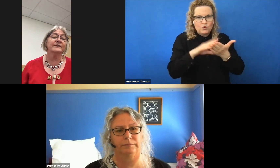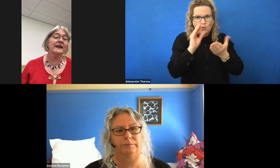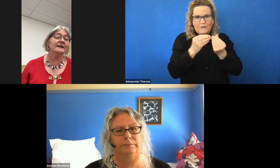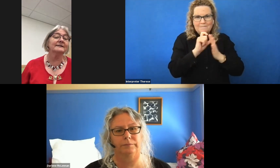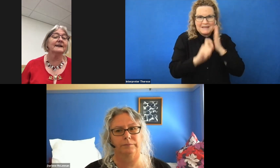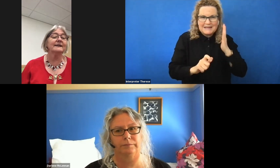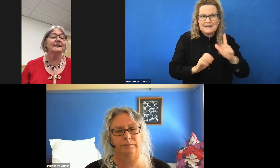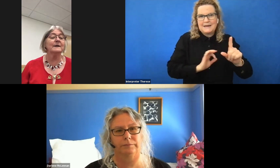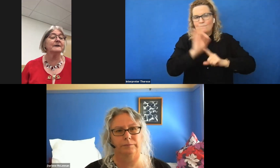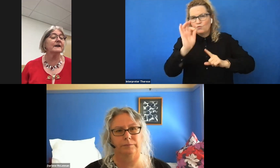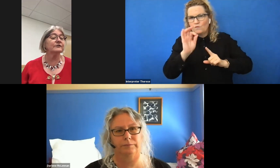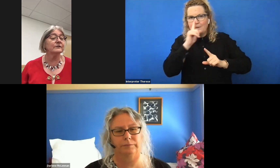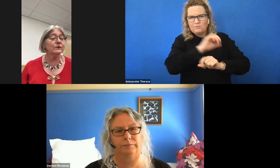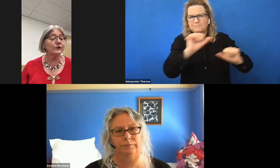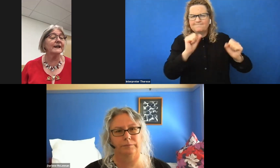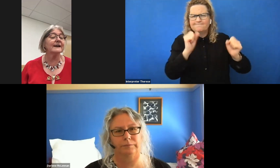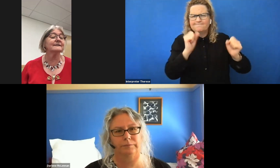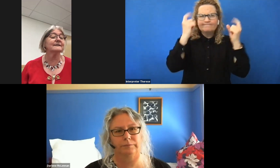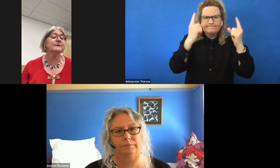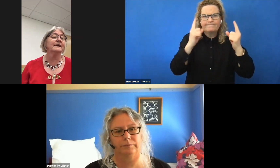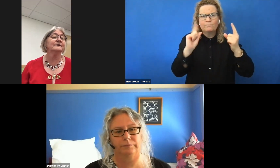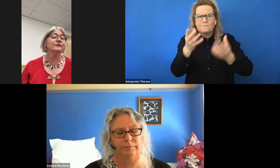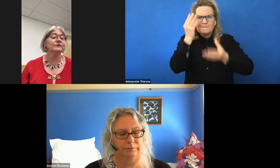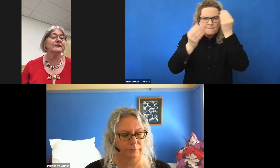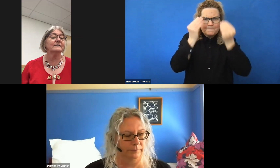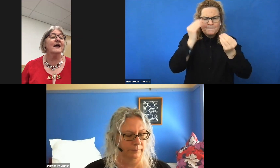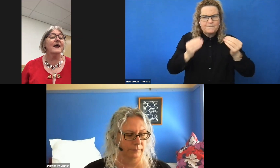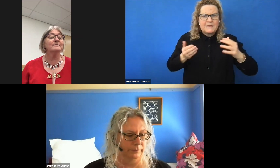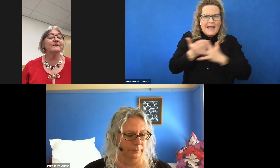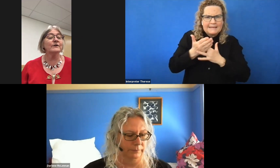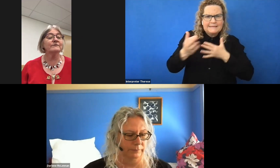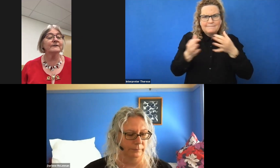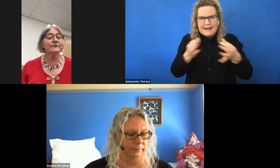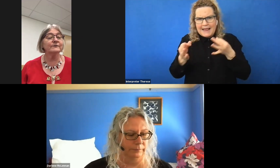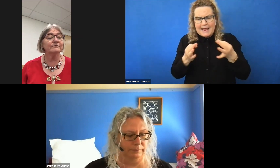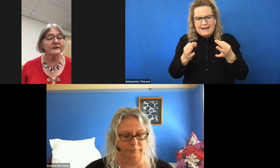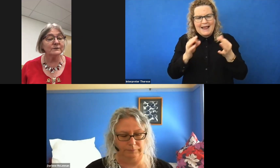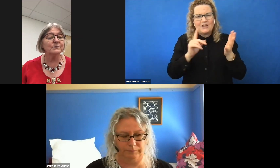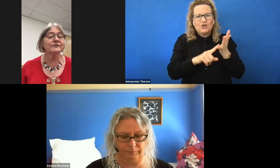the understanding and application of learning access plans at UTAS and provide a resource